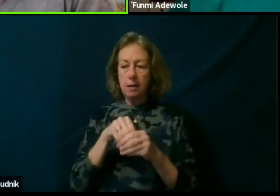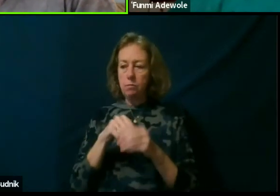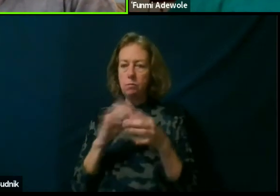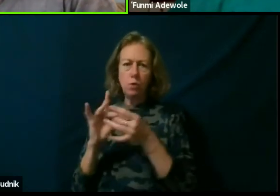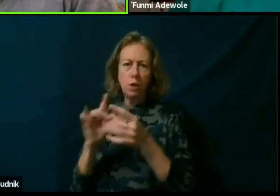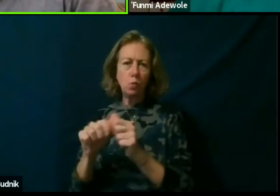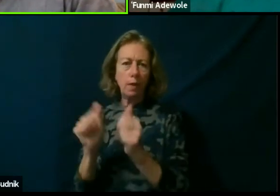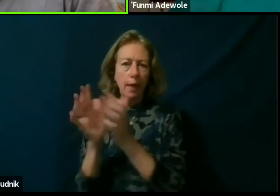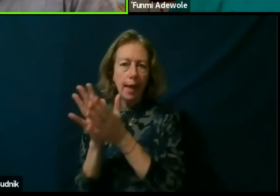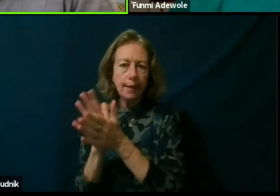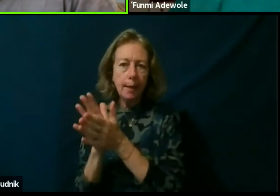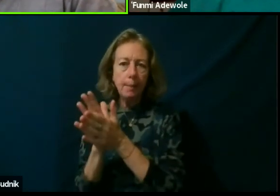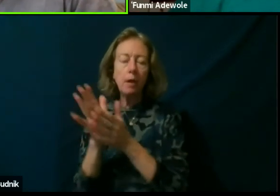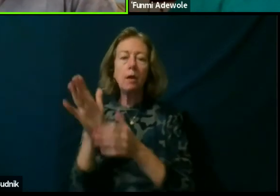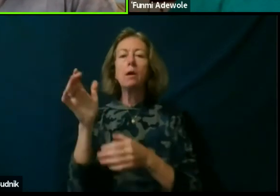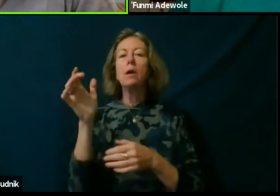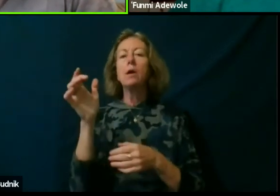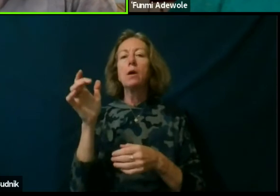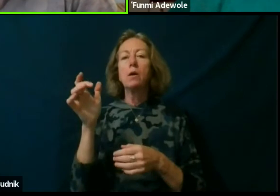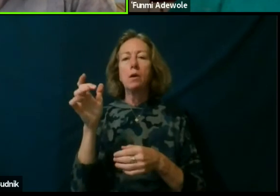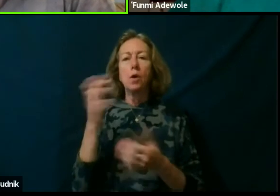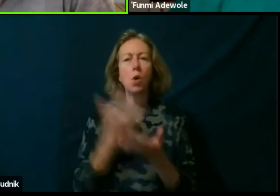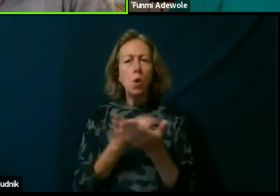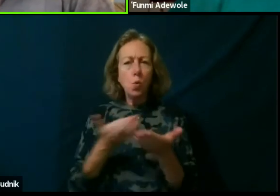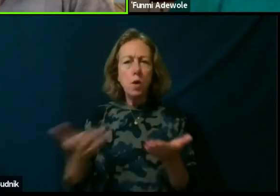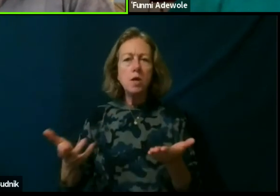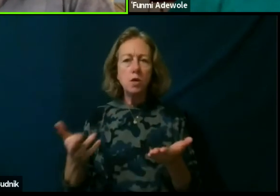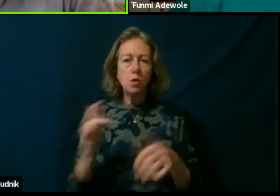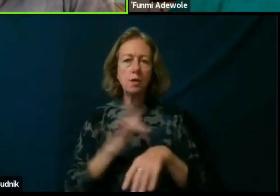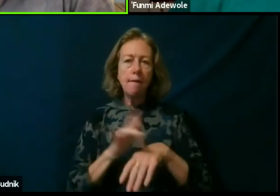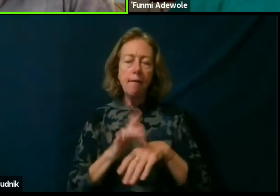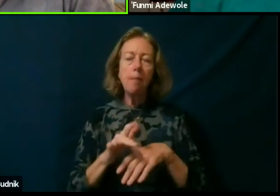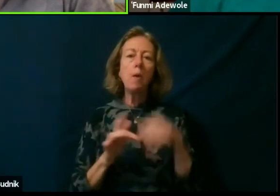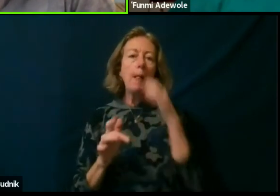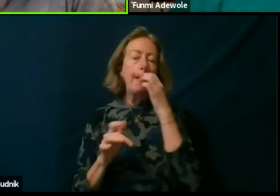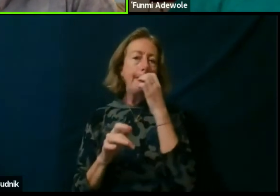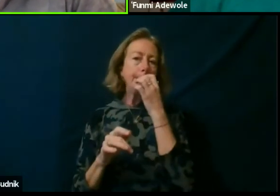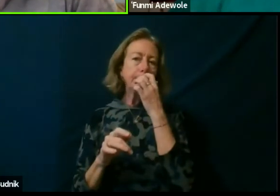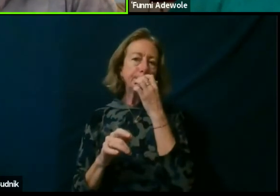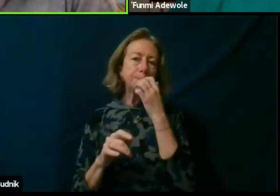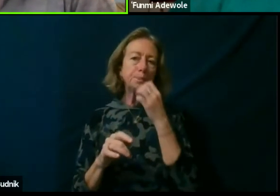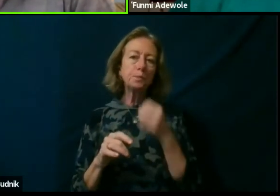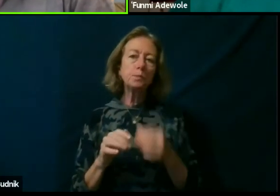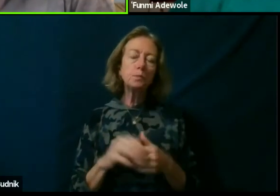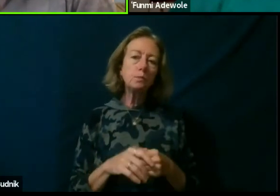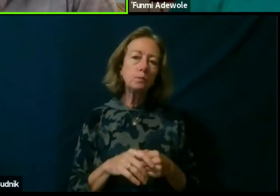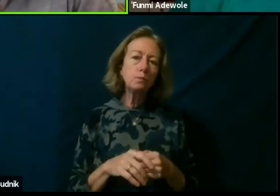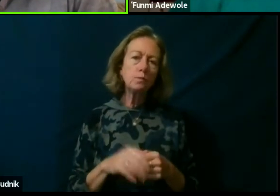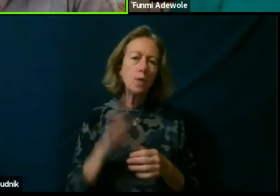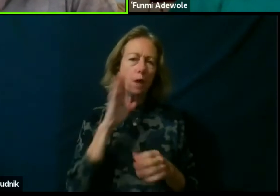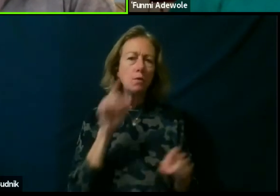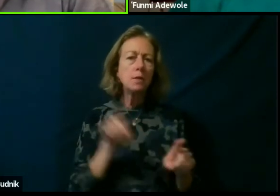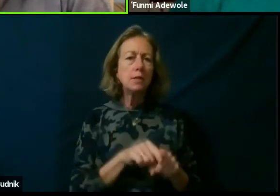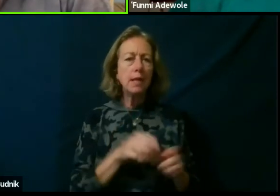you know, resources available, are not the same way, you know, in terms of dramaturgy on itself.